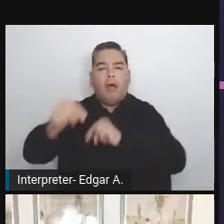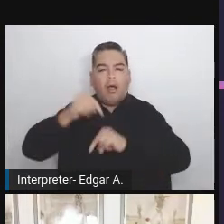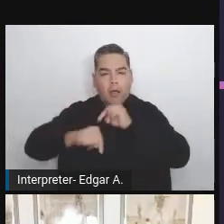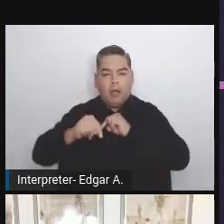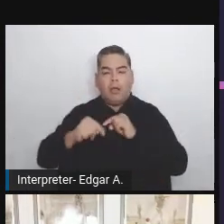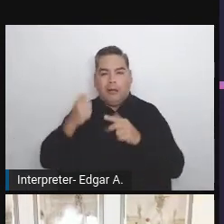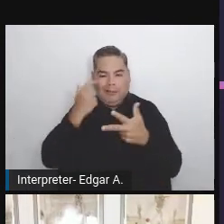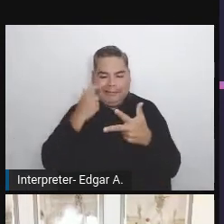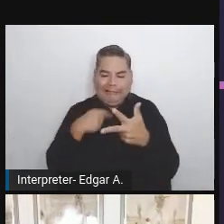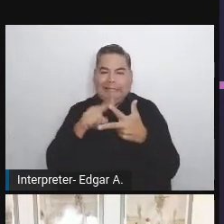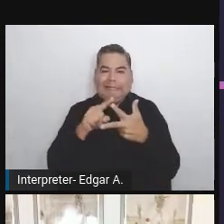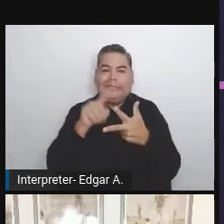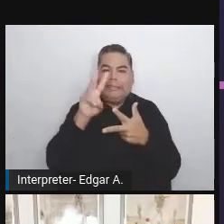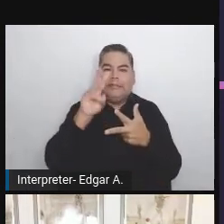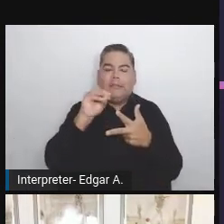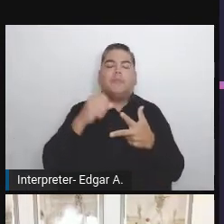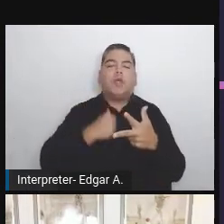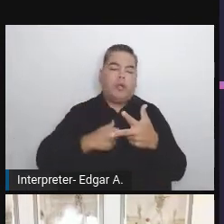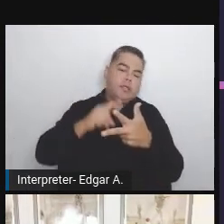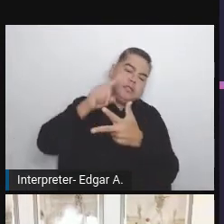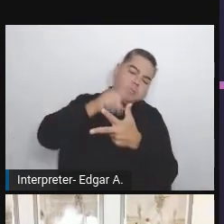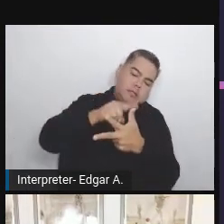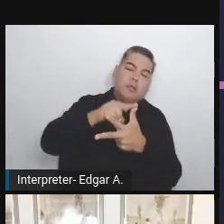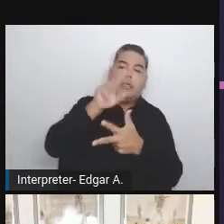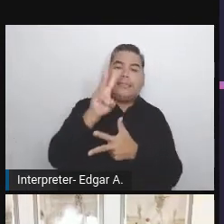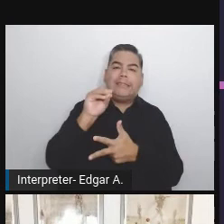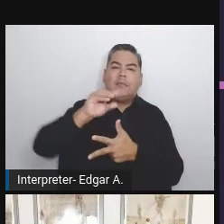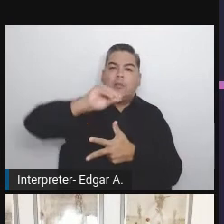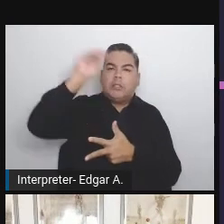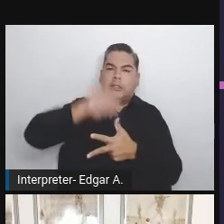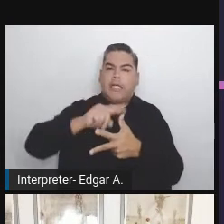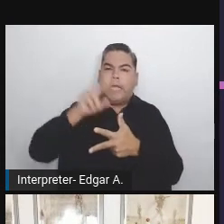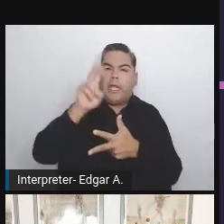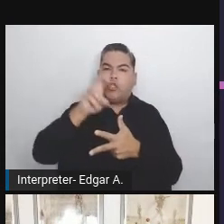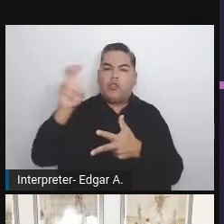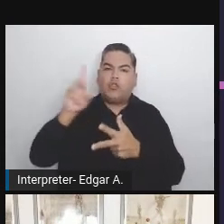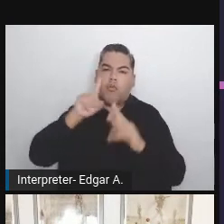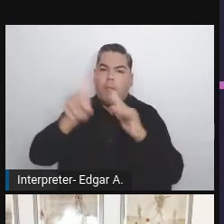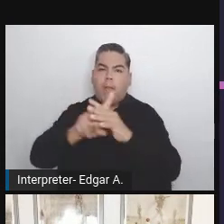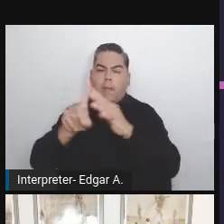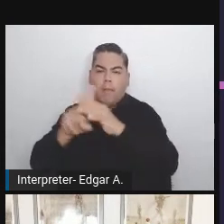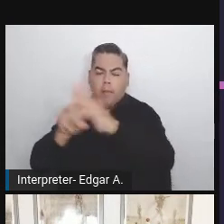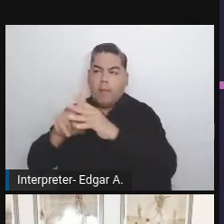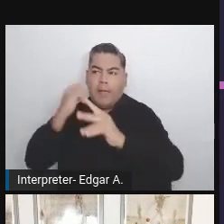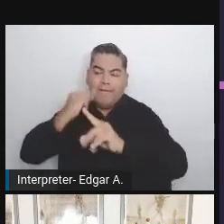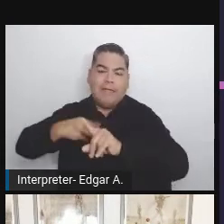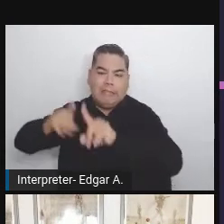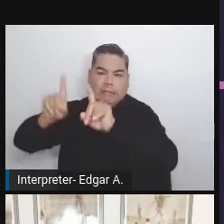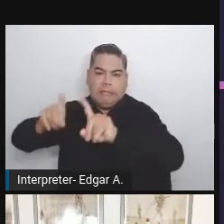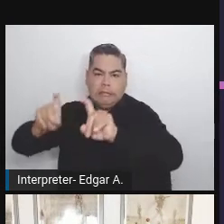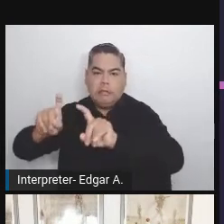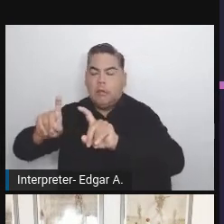I would consider that, CIC that this automatic testing can provide us